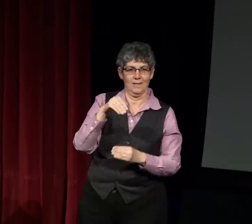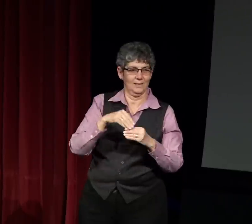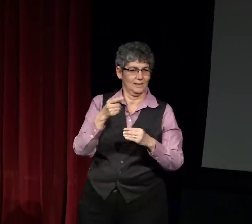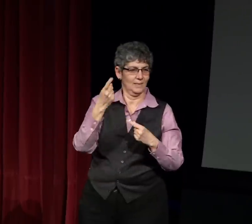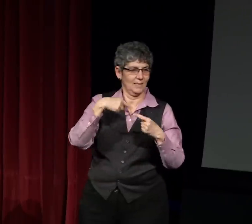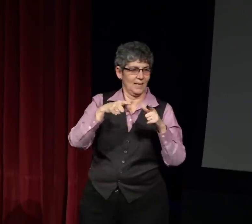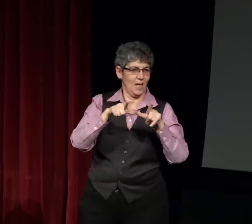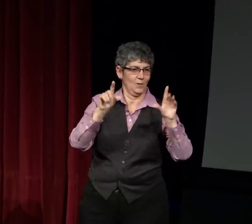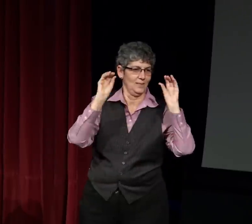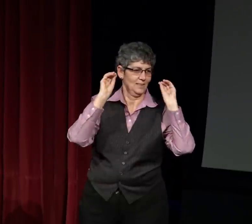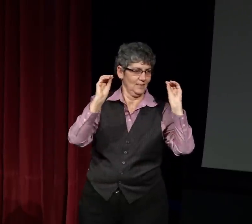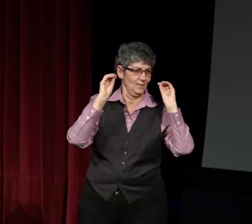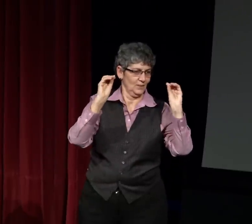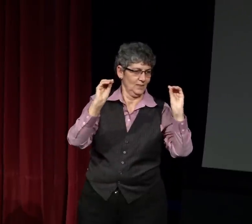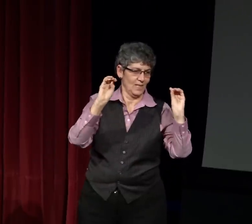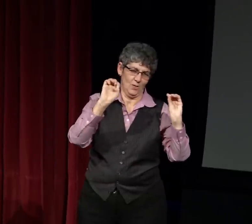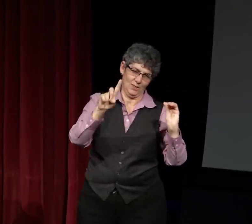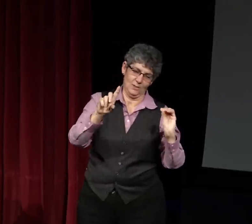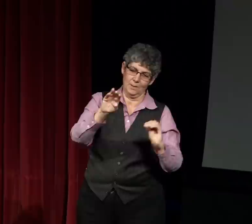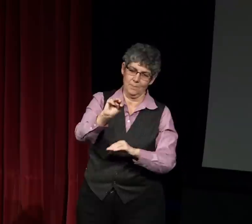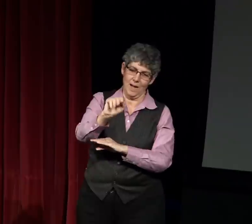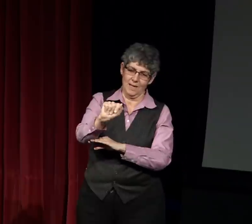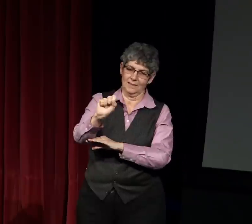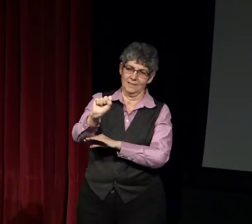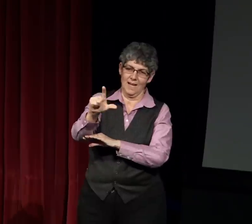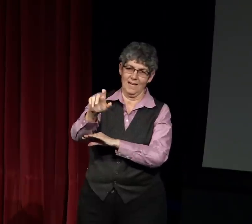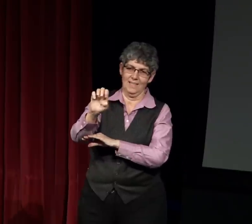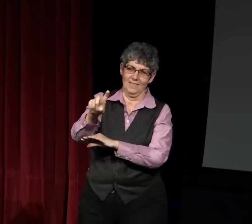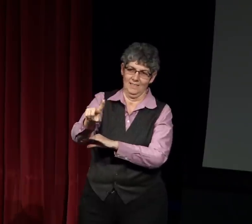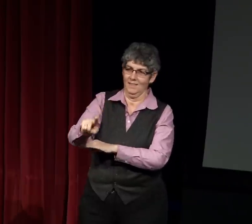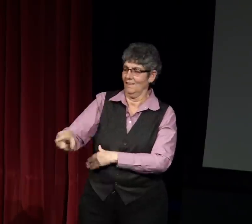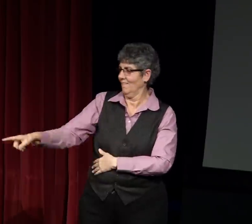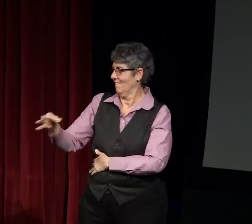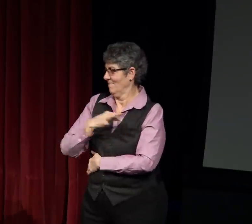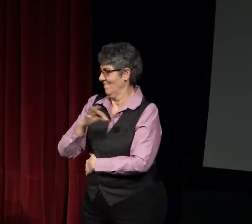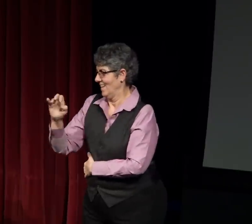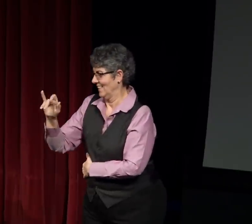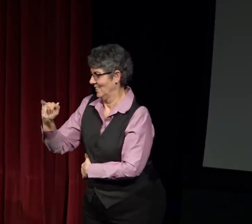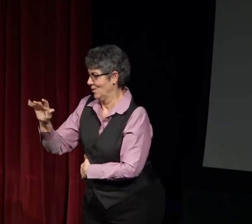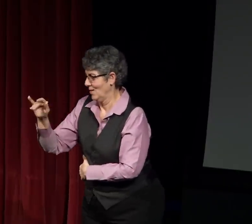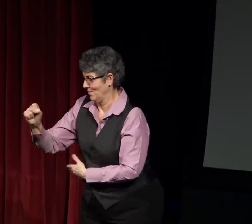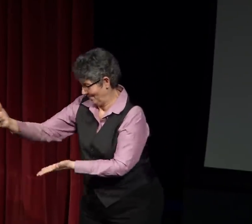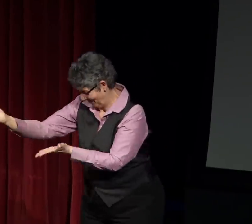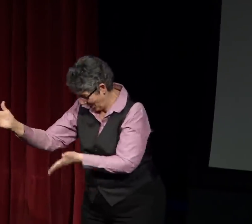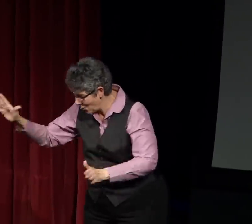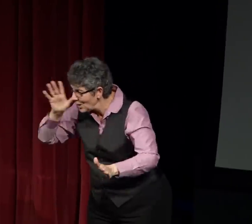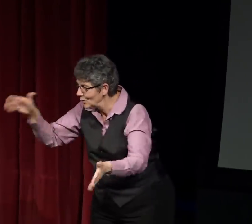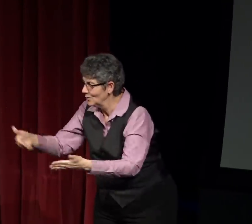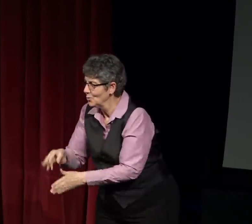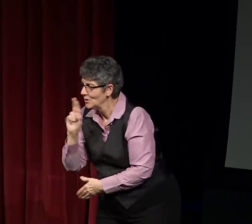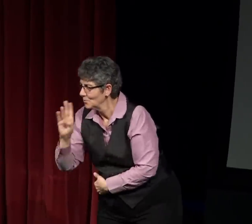for Masters in Sign Language Instruction and Education -- the Masters in ASL Education.